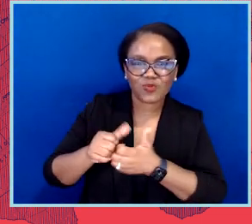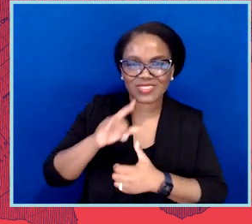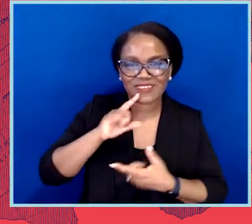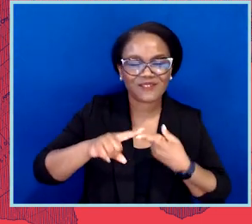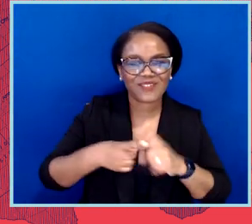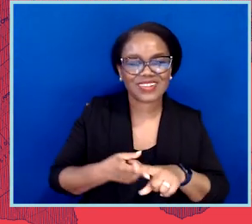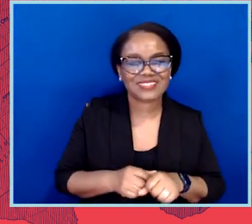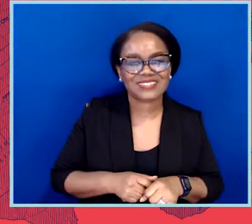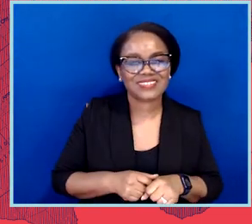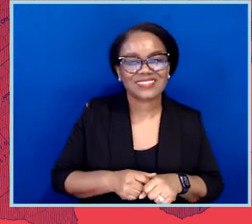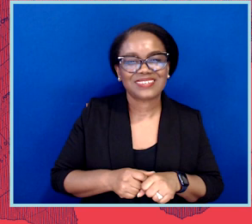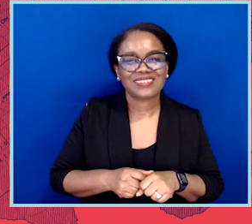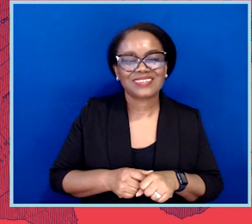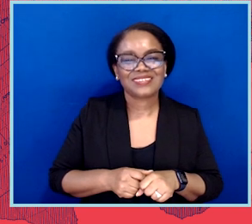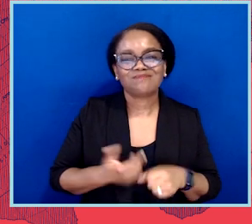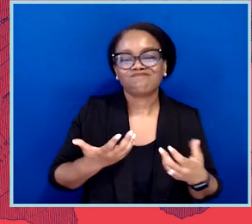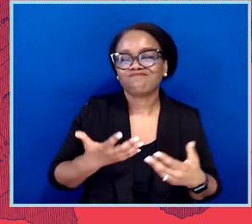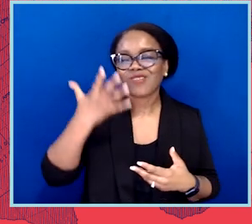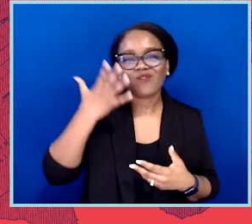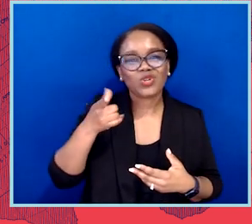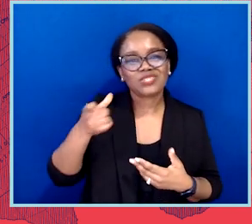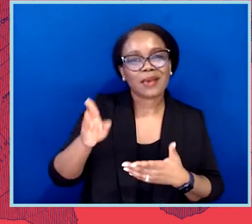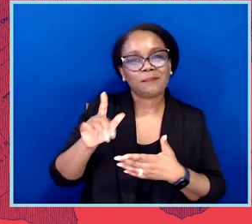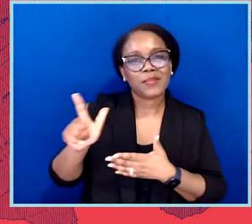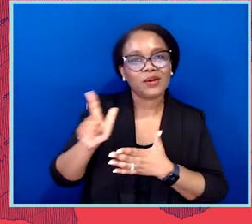Unfortunately, you know, the bill was passed out of committee, and though advocates have